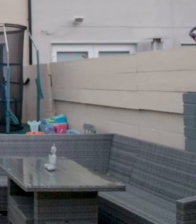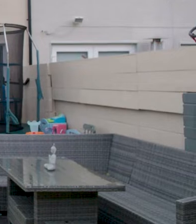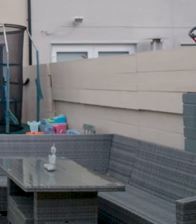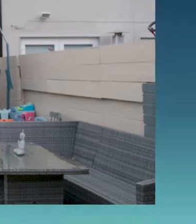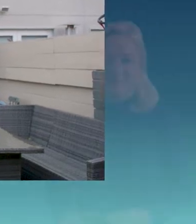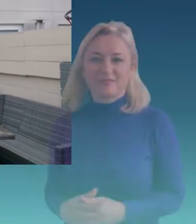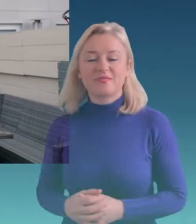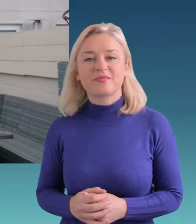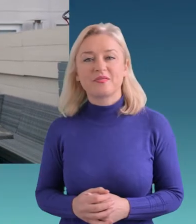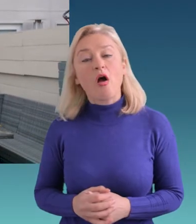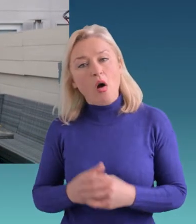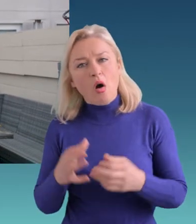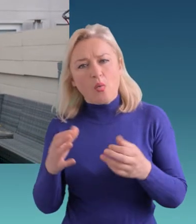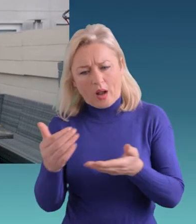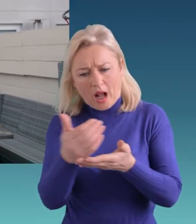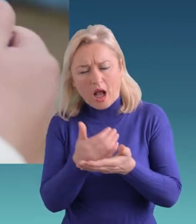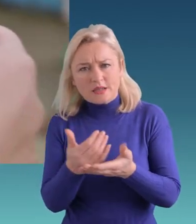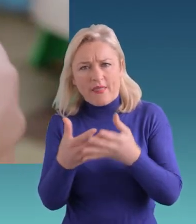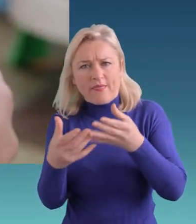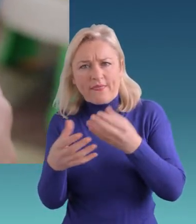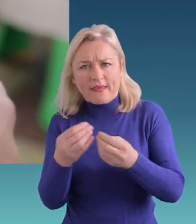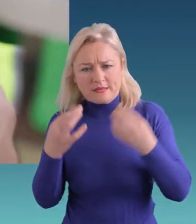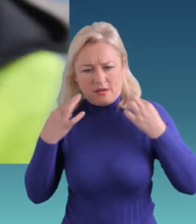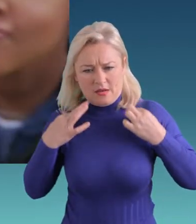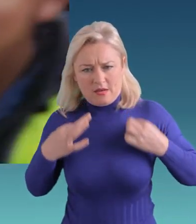I think that’s the harness anyway.